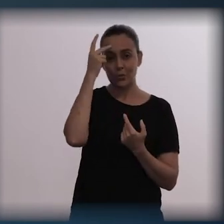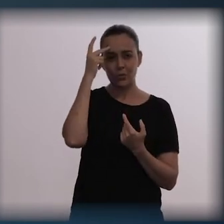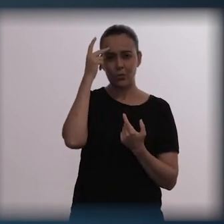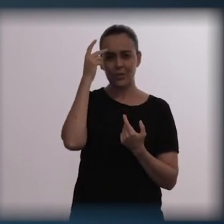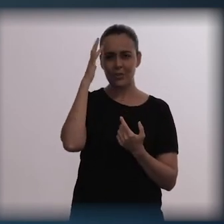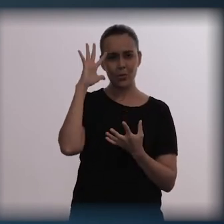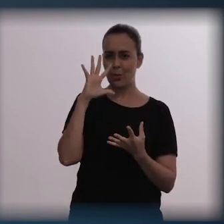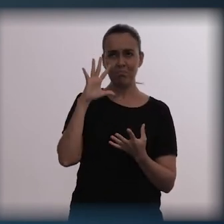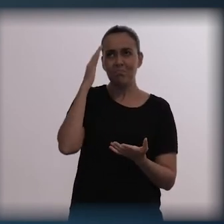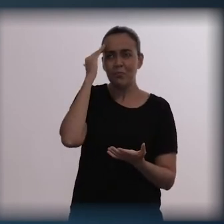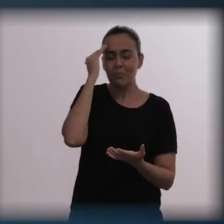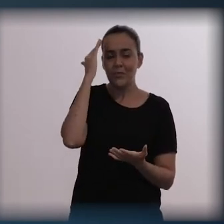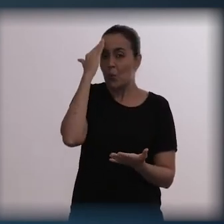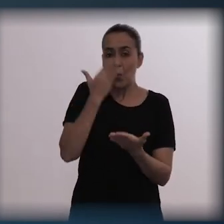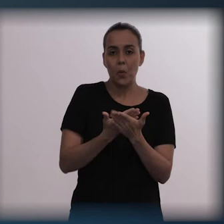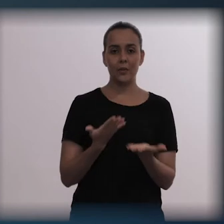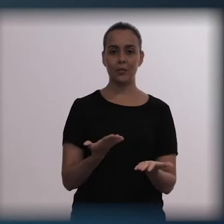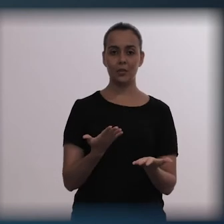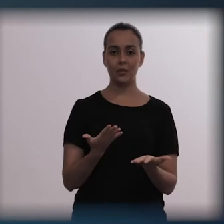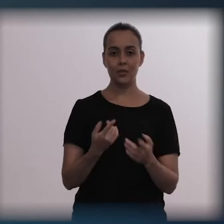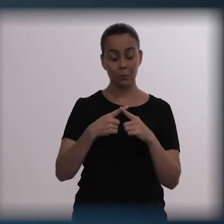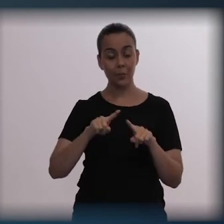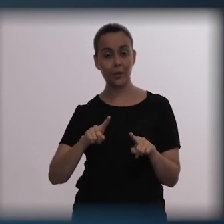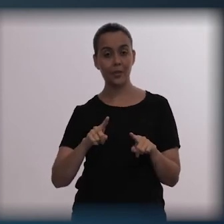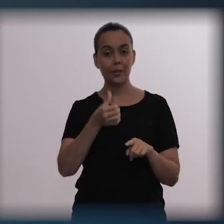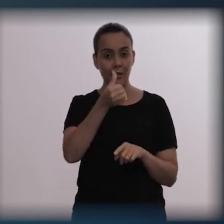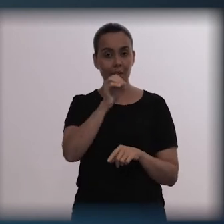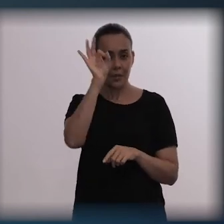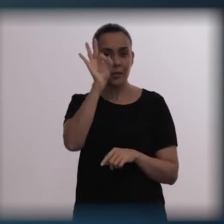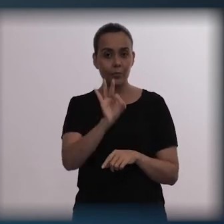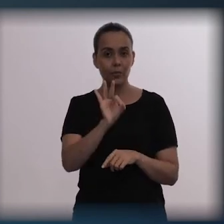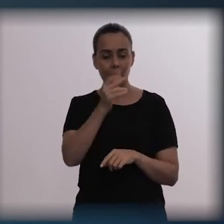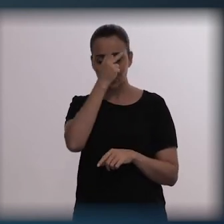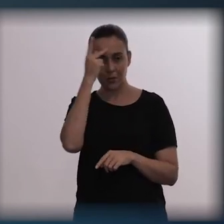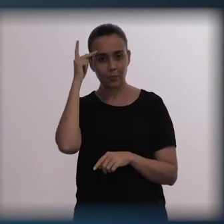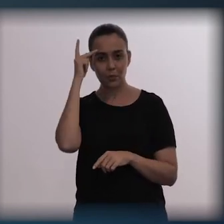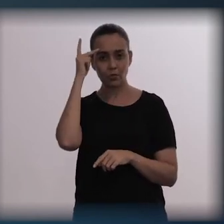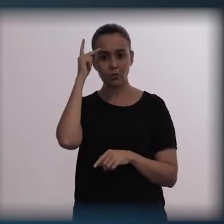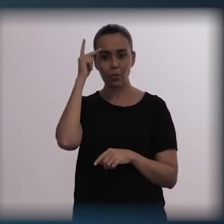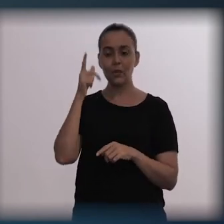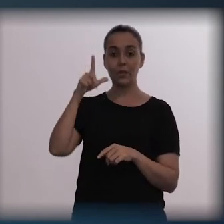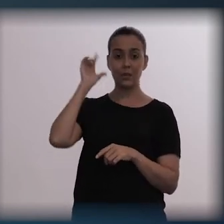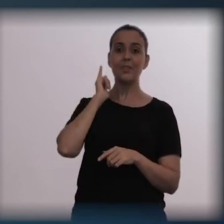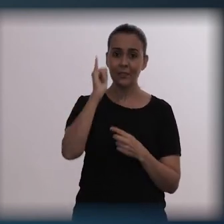and a great number of these testimonies were neglected